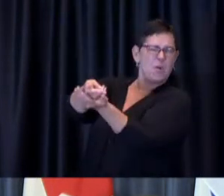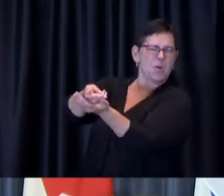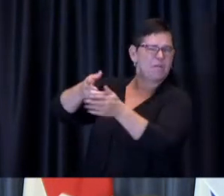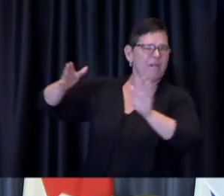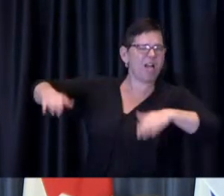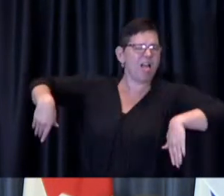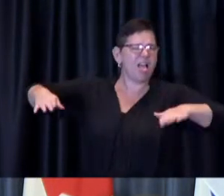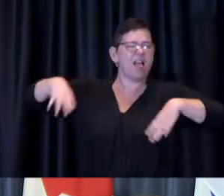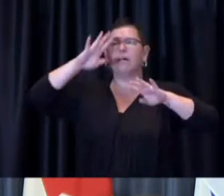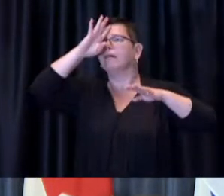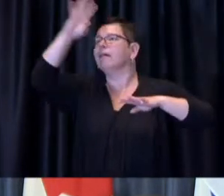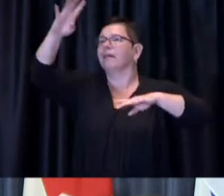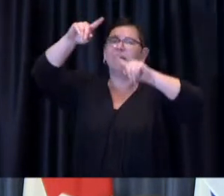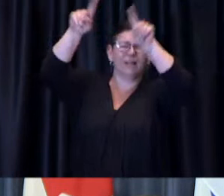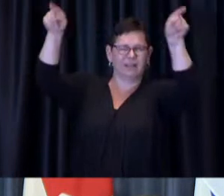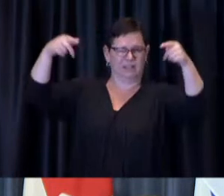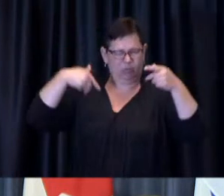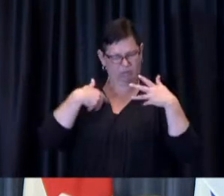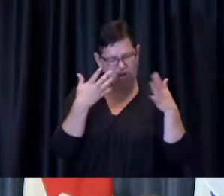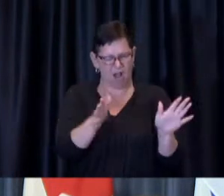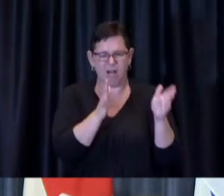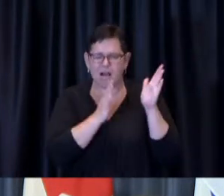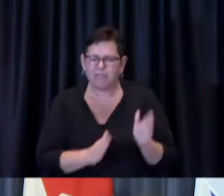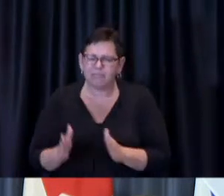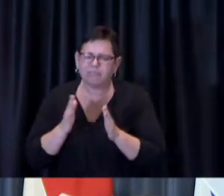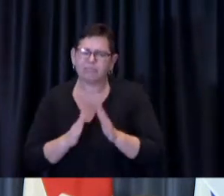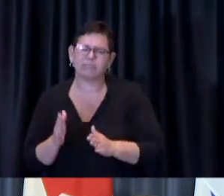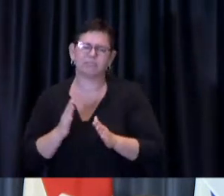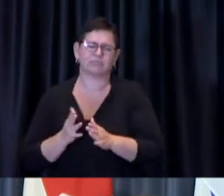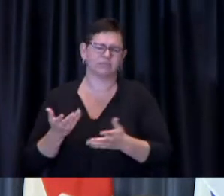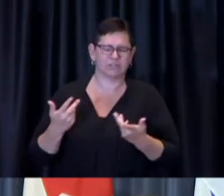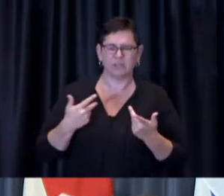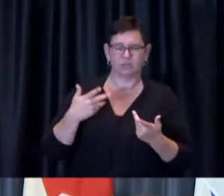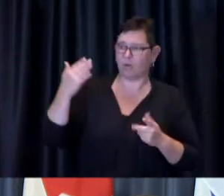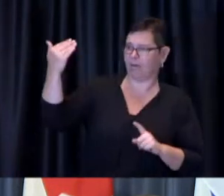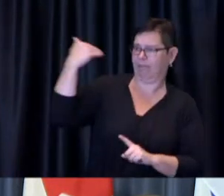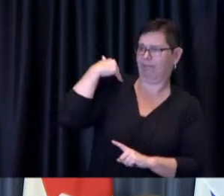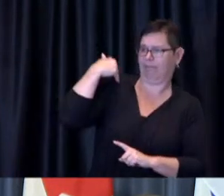The Province originally asked us to be ready to commence vaccine clinic operations,